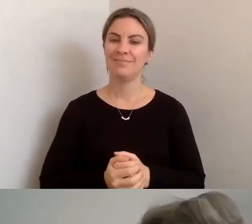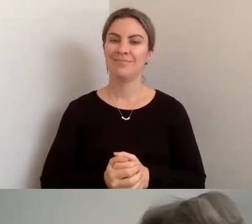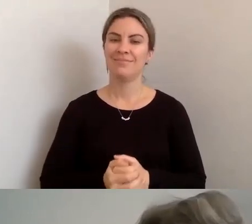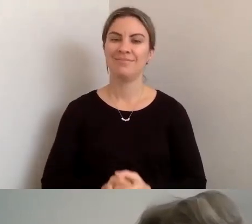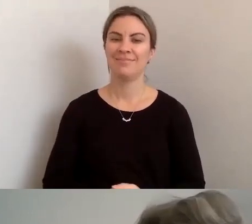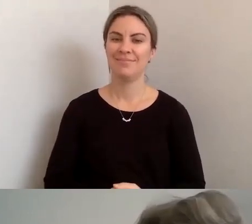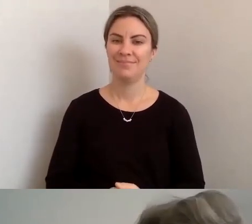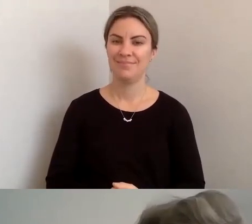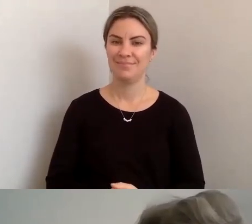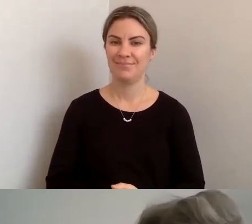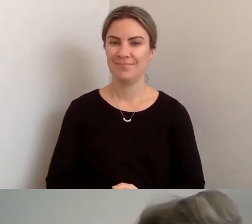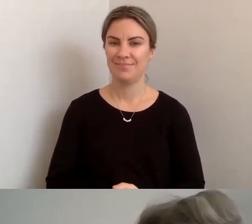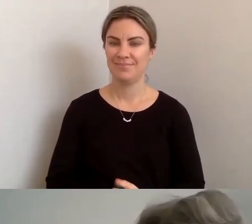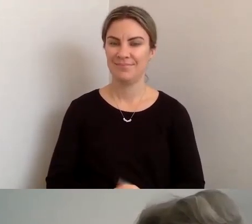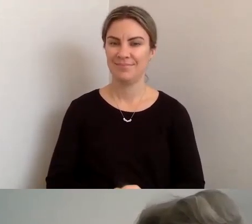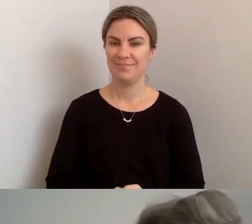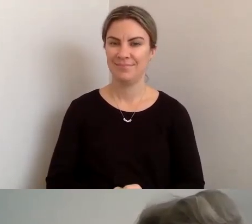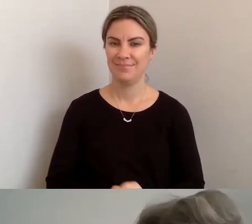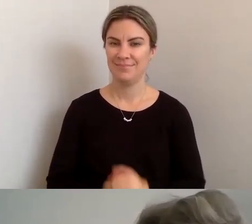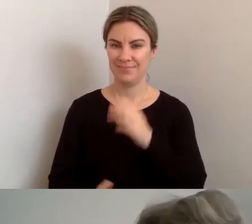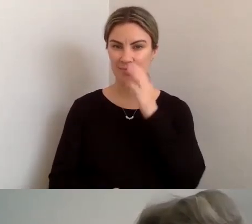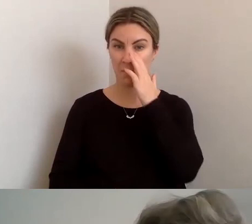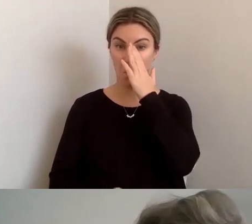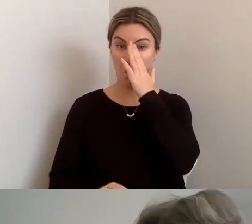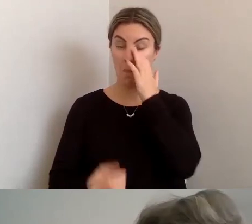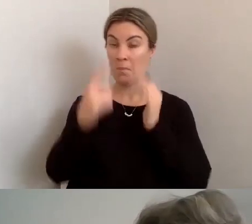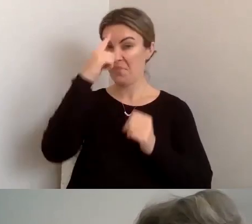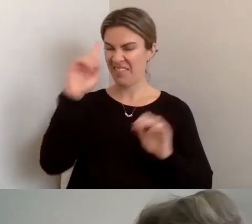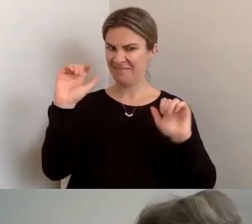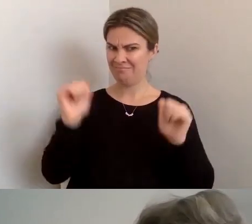I think that's, unfortunately, all the time we have for today.